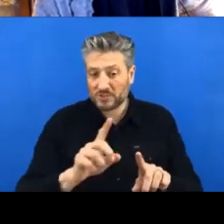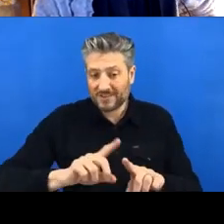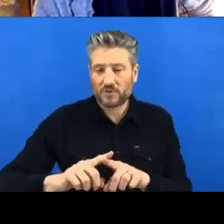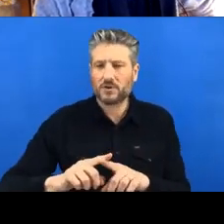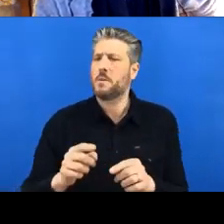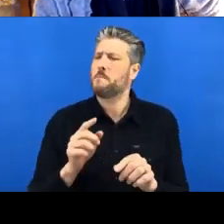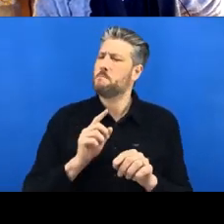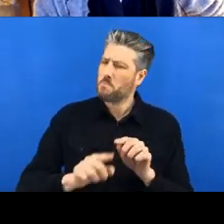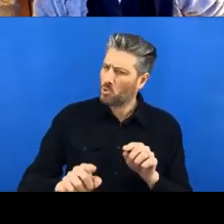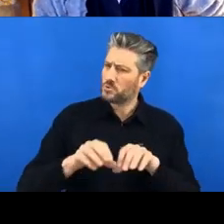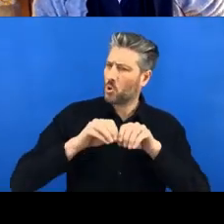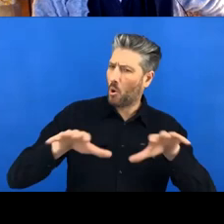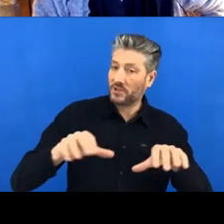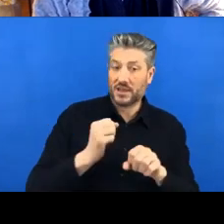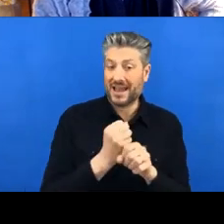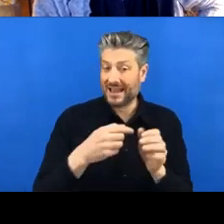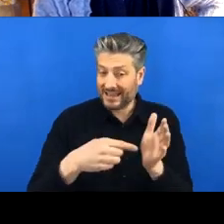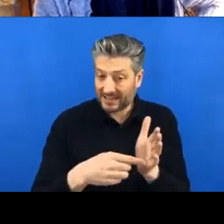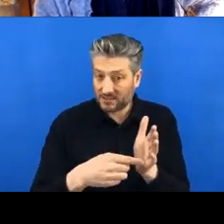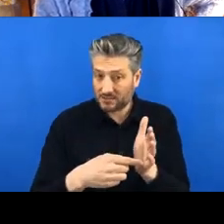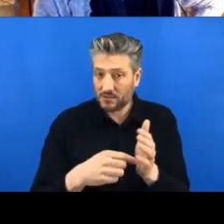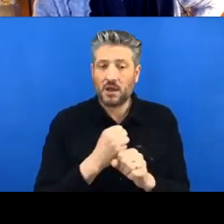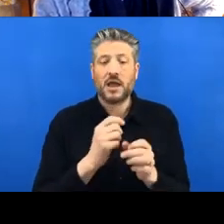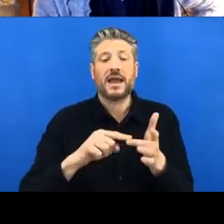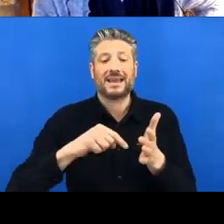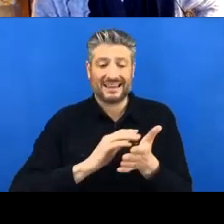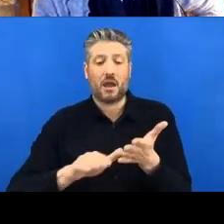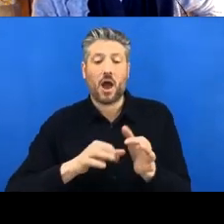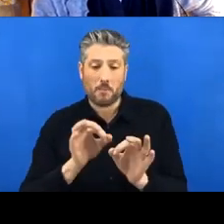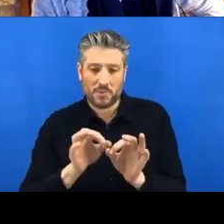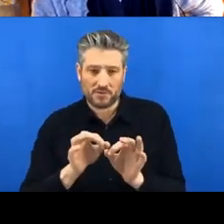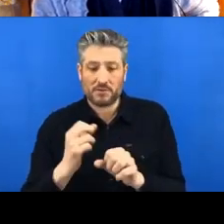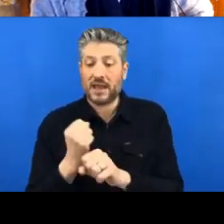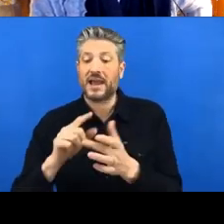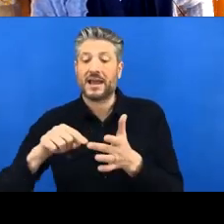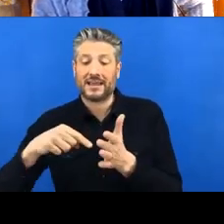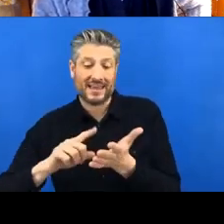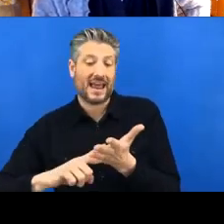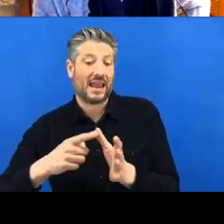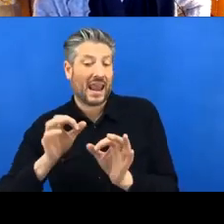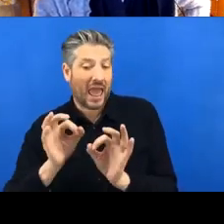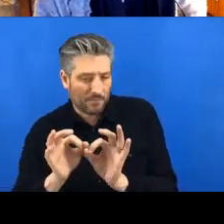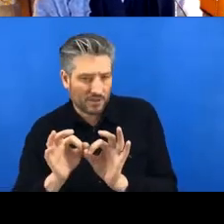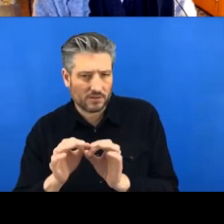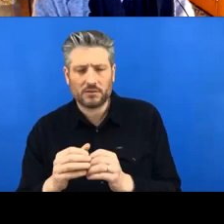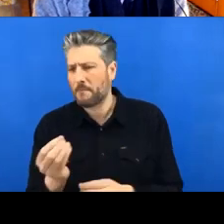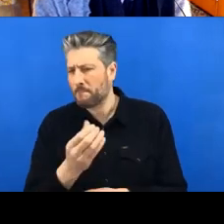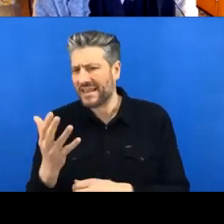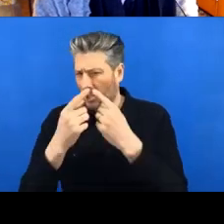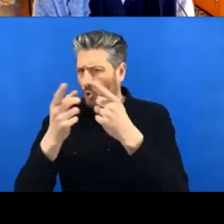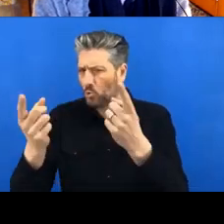GitLab is another alternative to GitHub, lots of universities have GitLab servers, and so on.